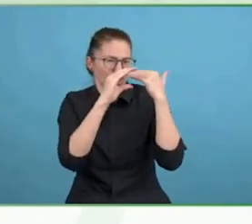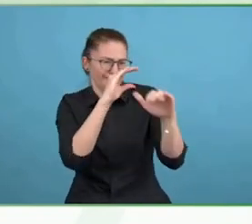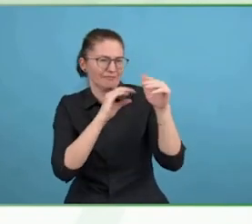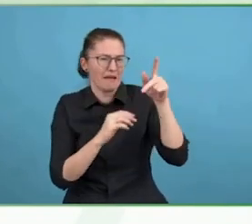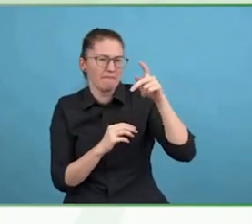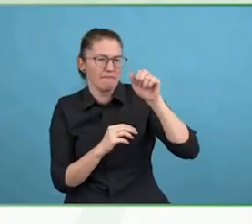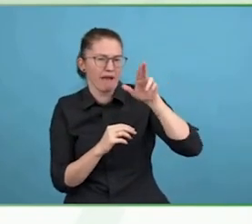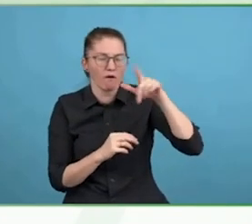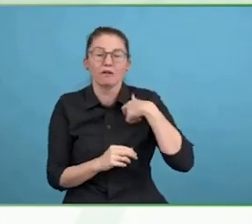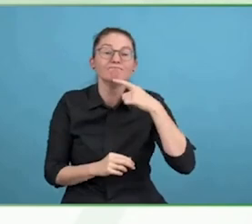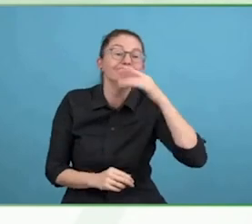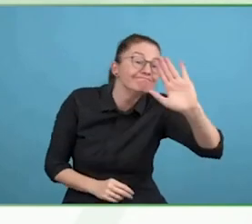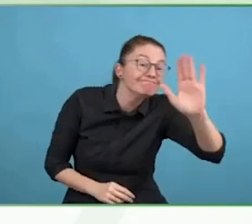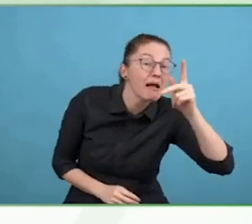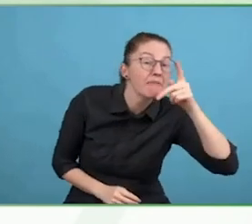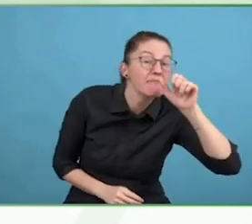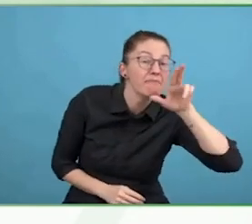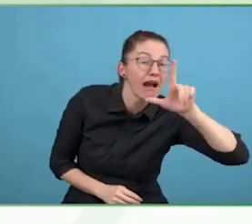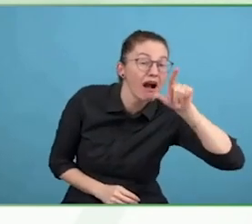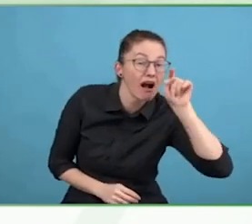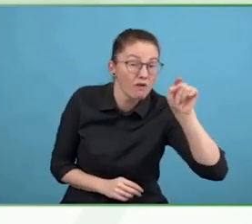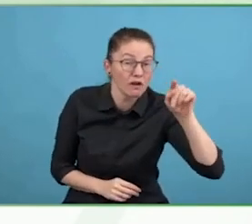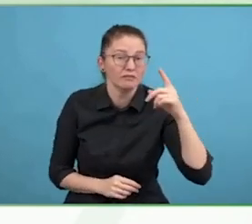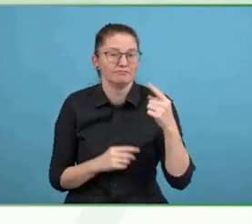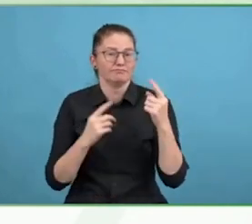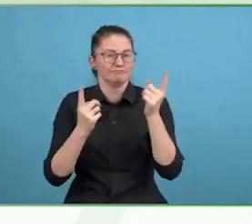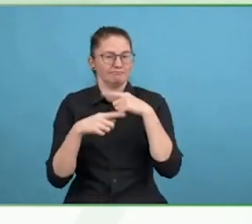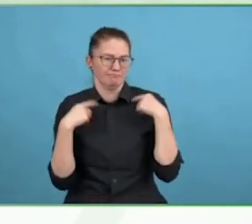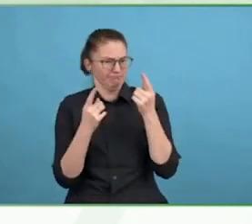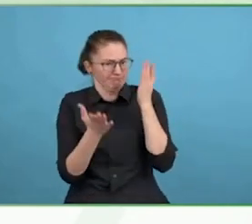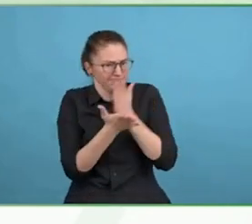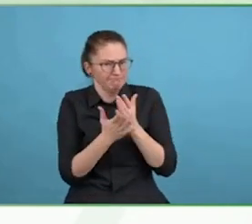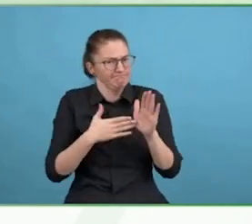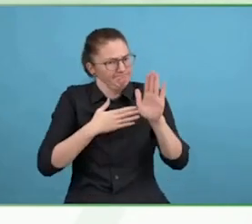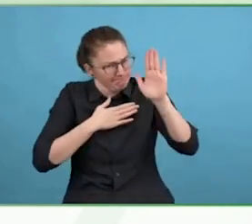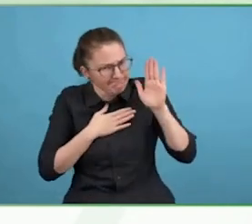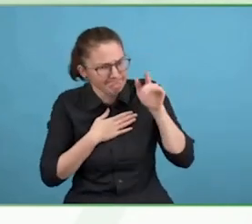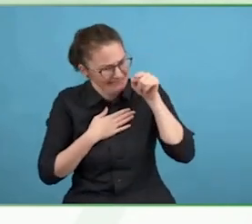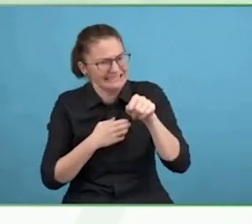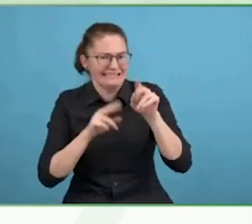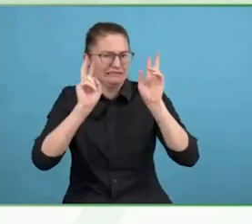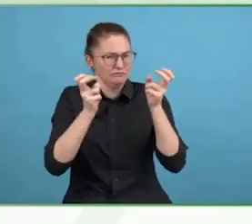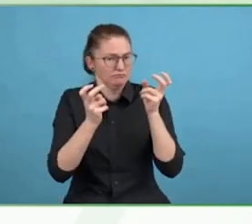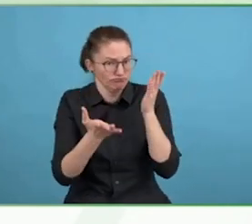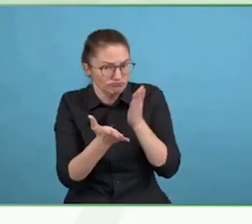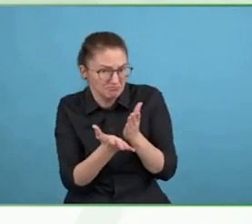We take an externalisation approach.